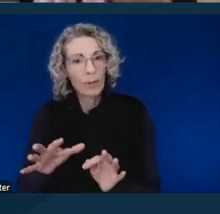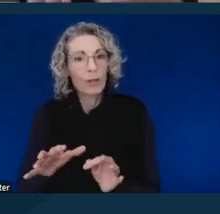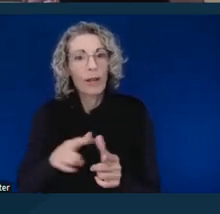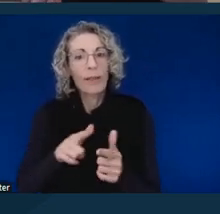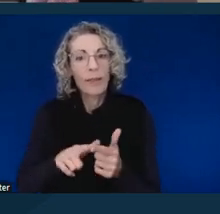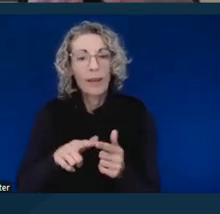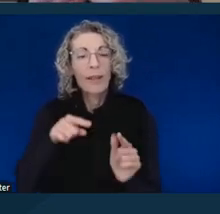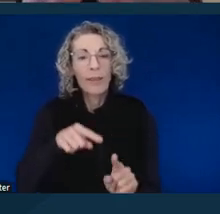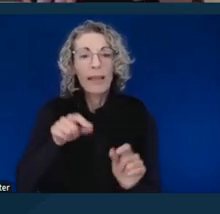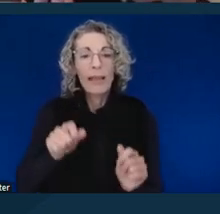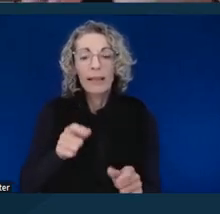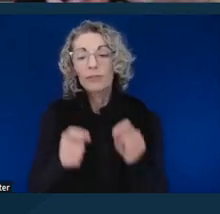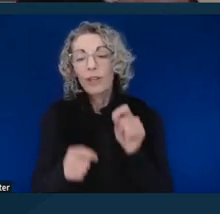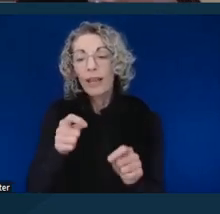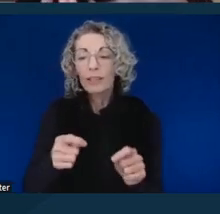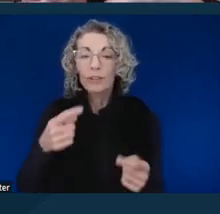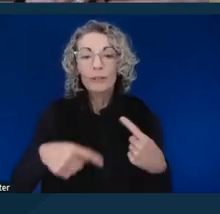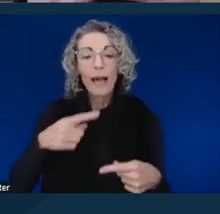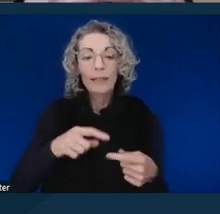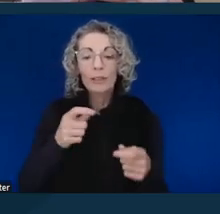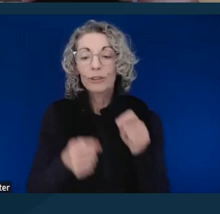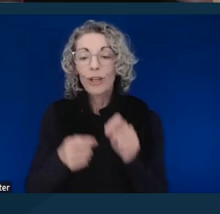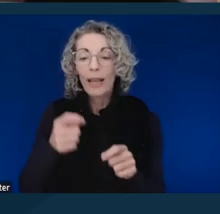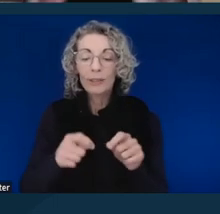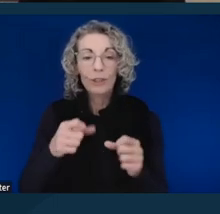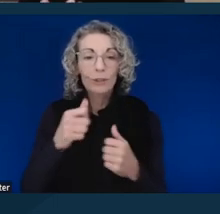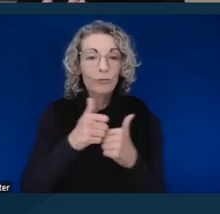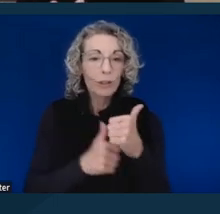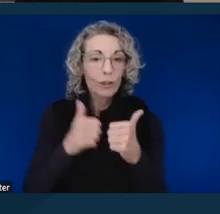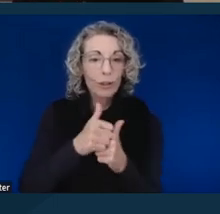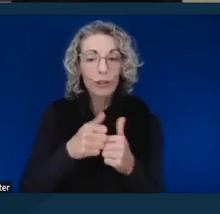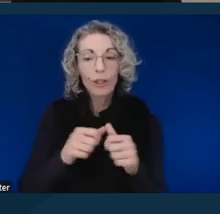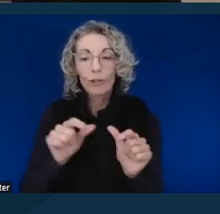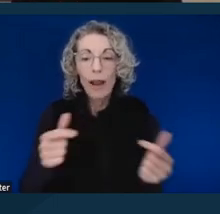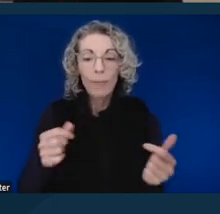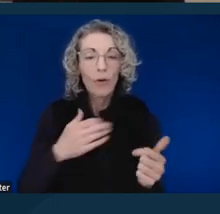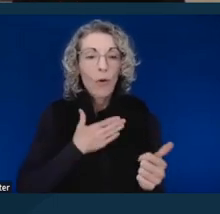change the structure and the grammar or the body language that is used within that.